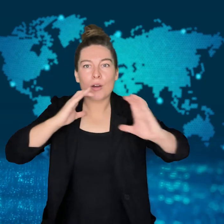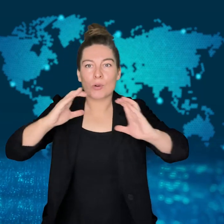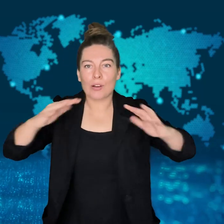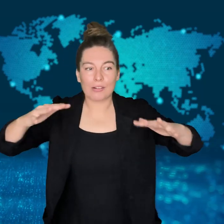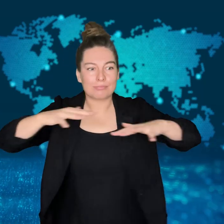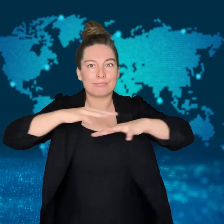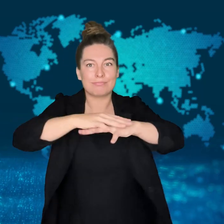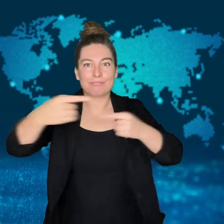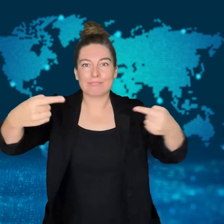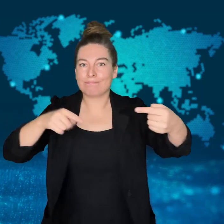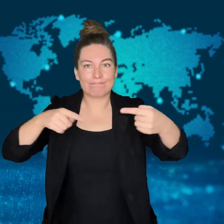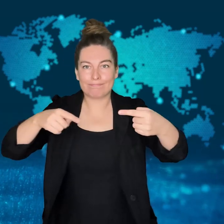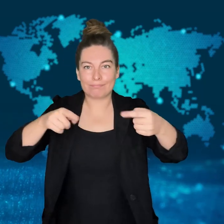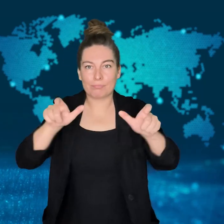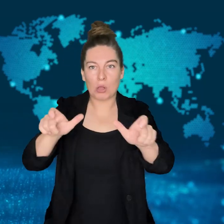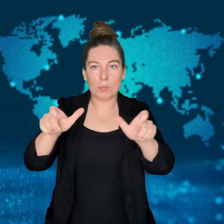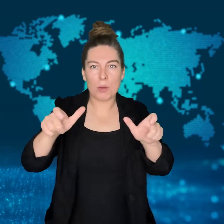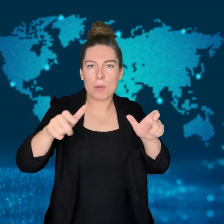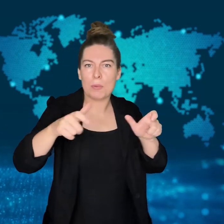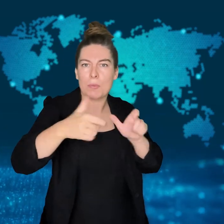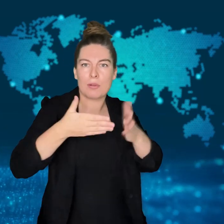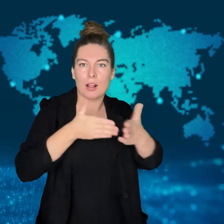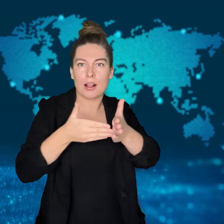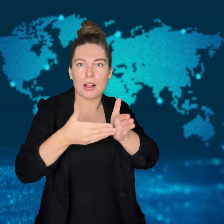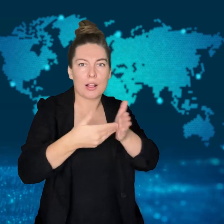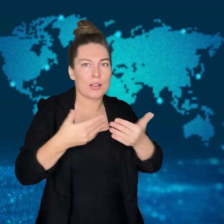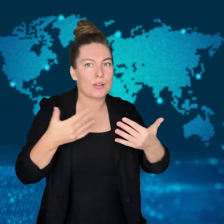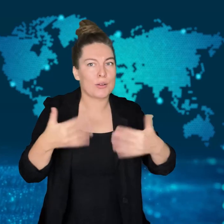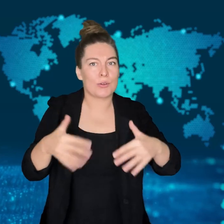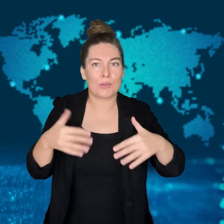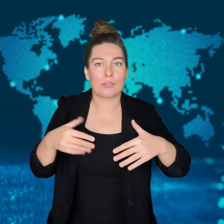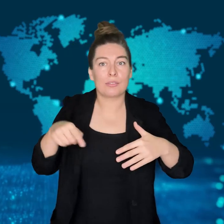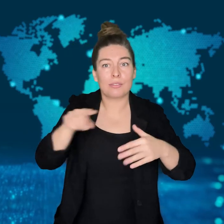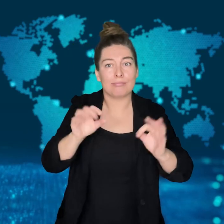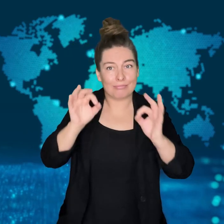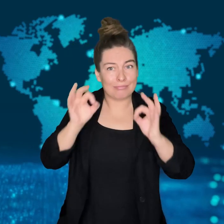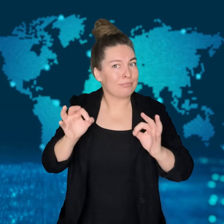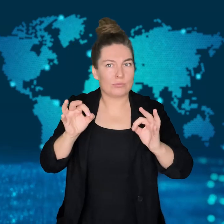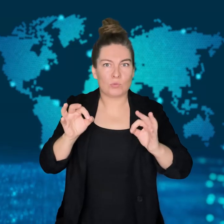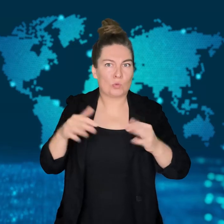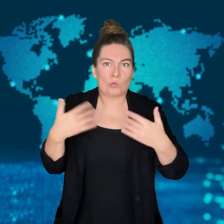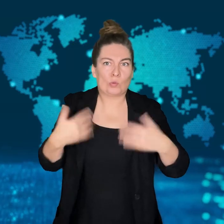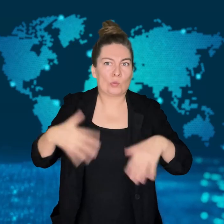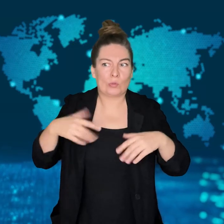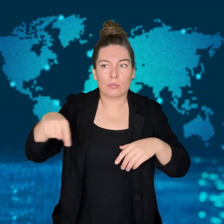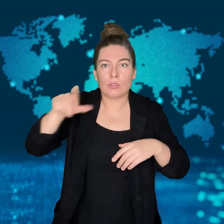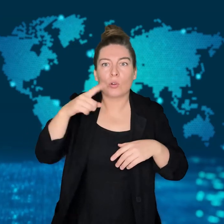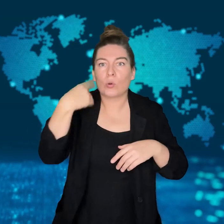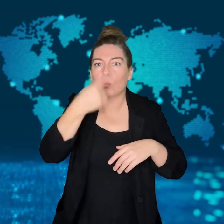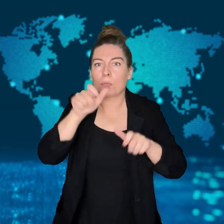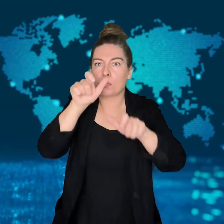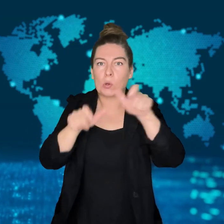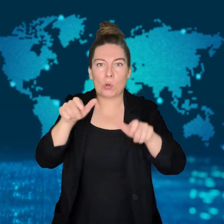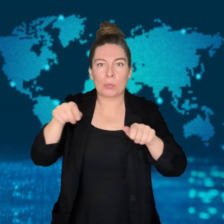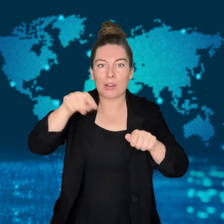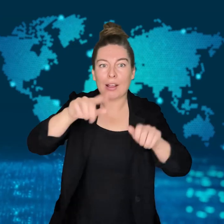Aid efforts are affected by flooded roads and blocked communications.